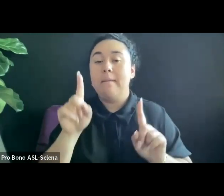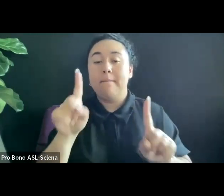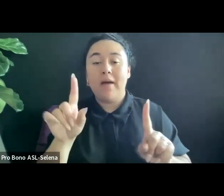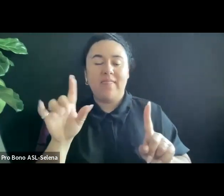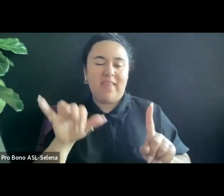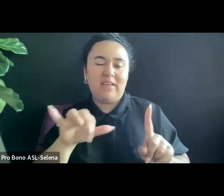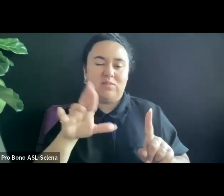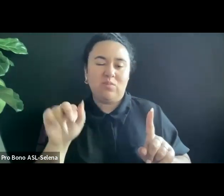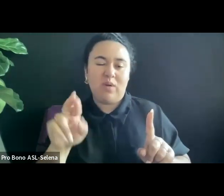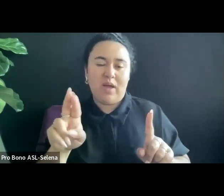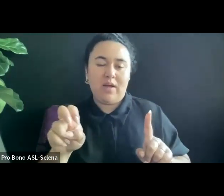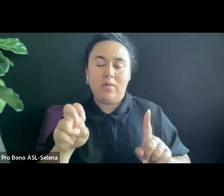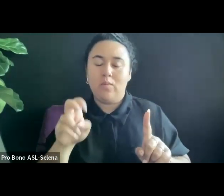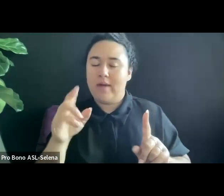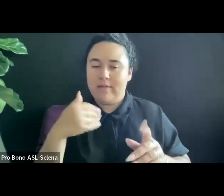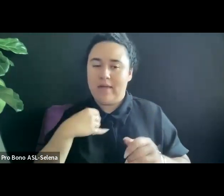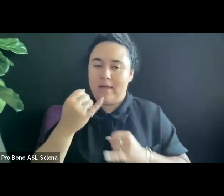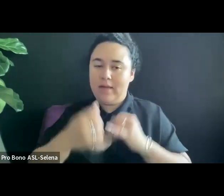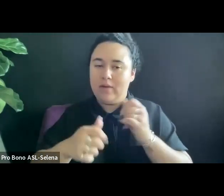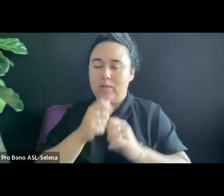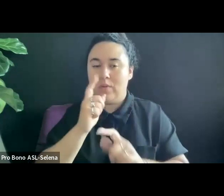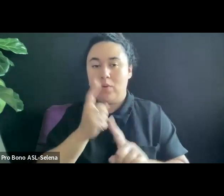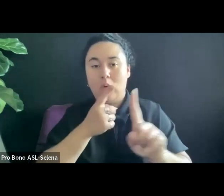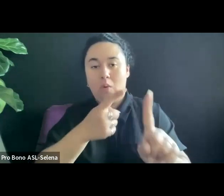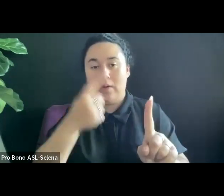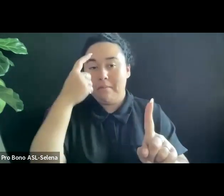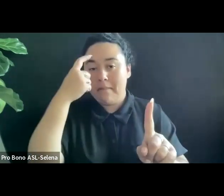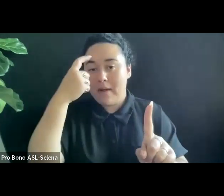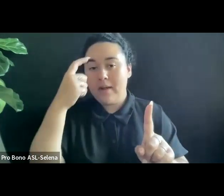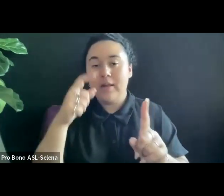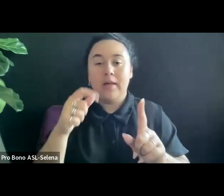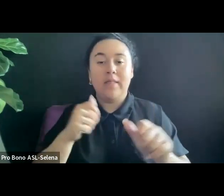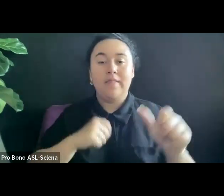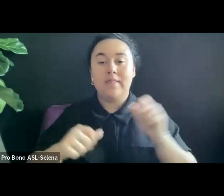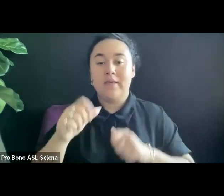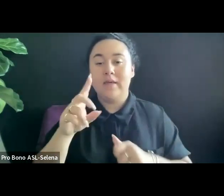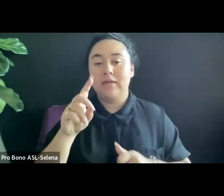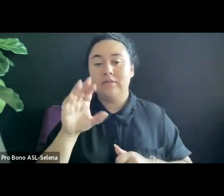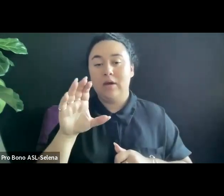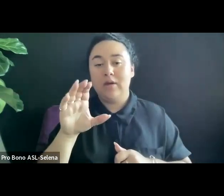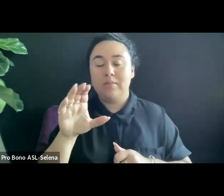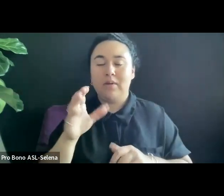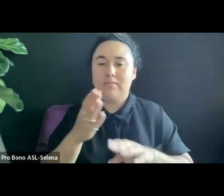THEATRICAL DOCUMENTARIES ARE USUALLY OVER ONE HOUR IN LENGTH.